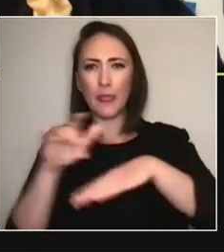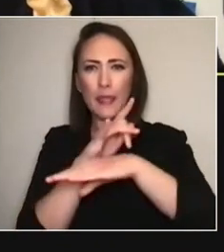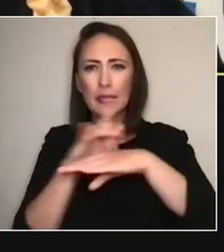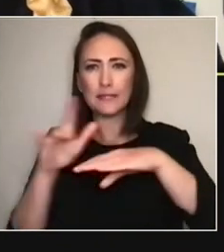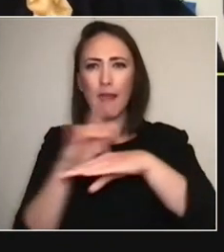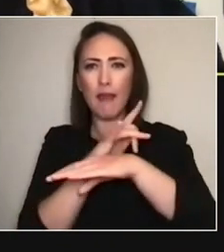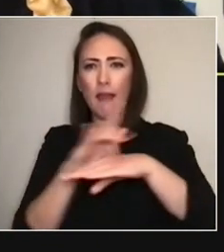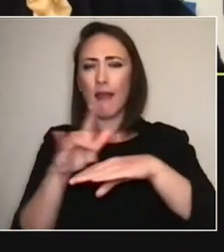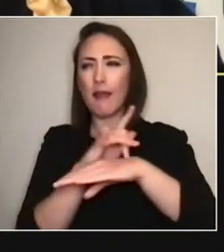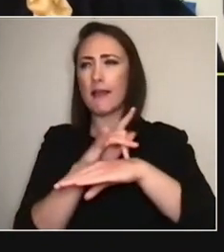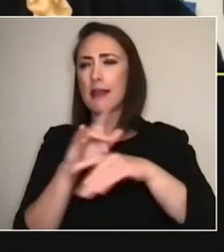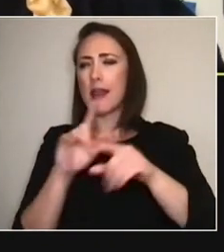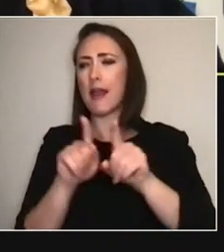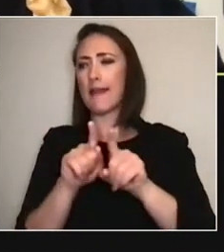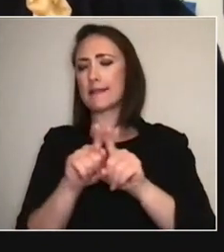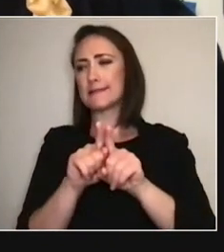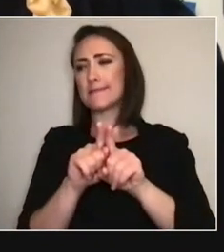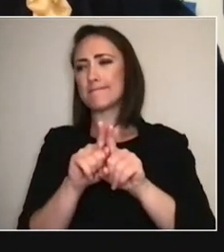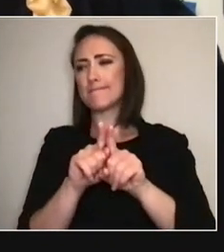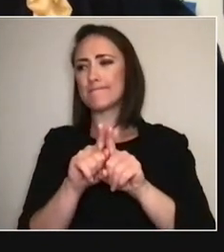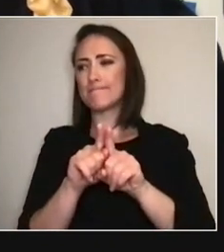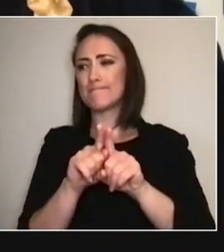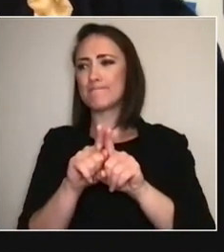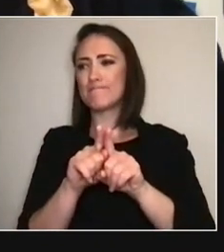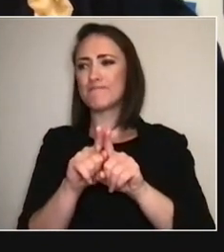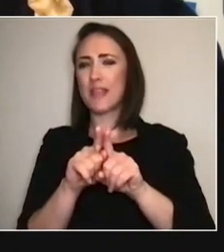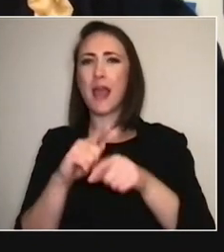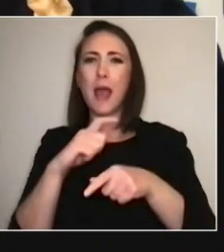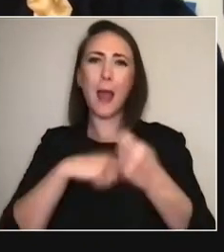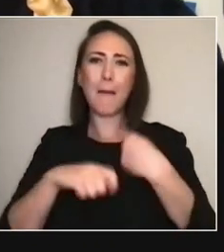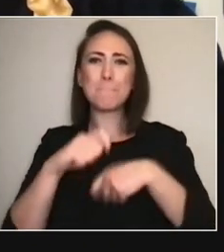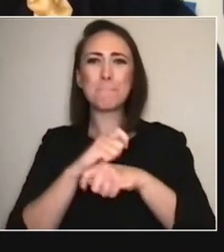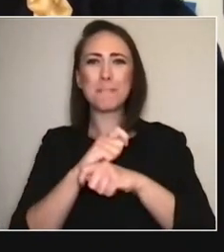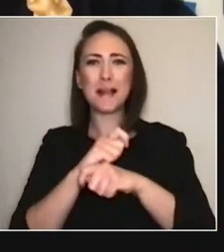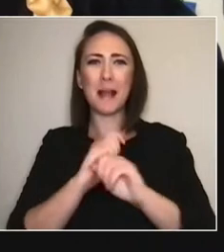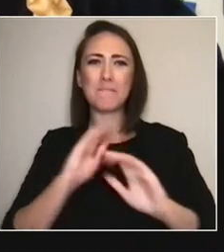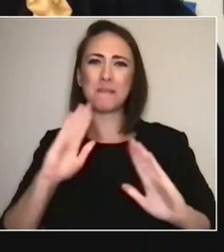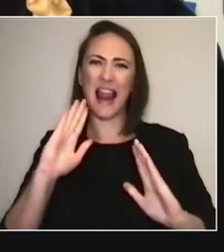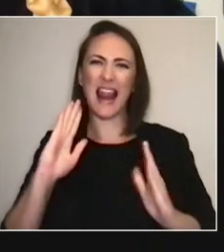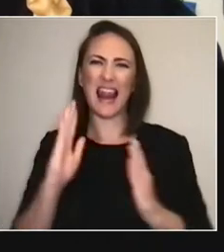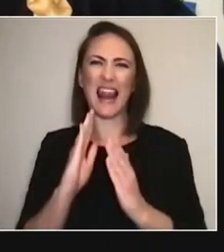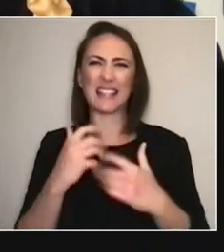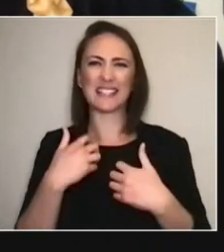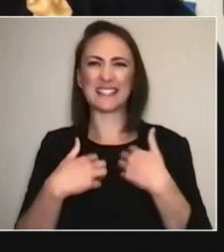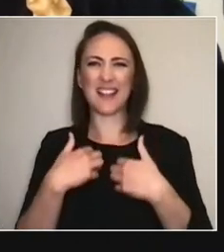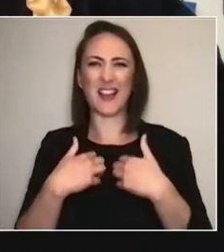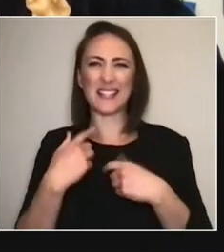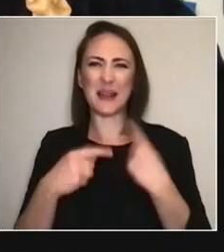And I get kind of less excited about the bells and whistles of the whole technical thing.